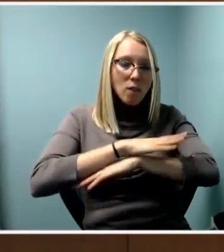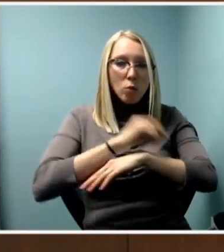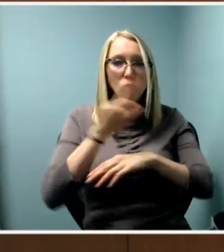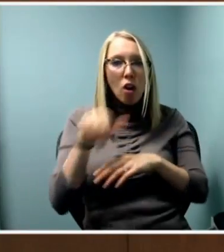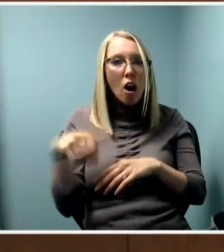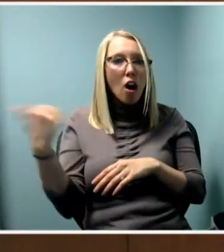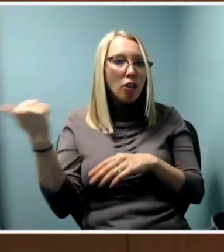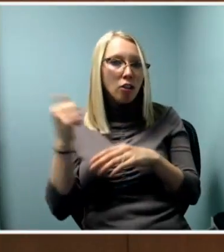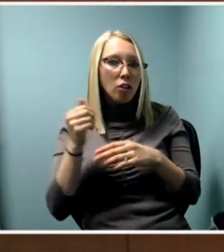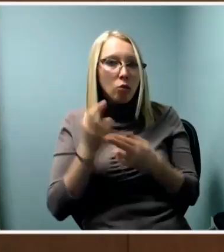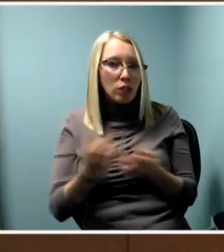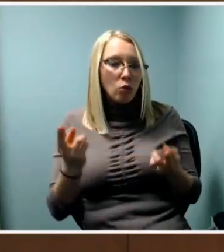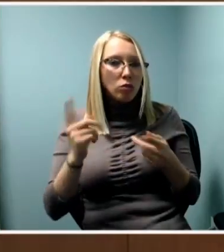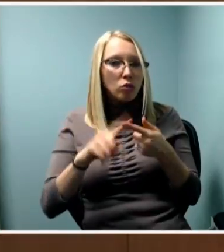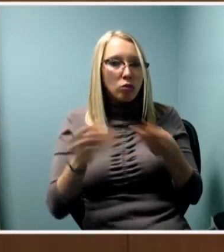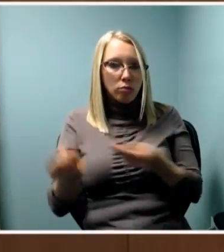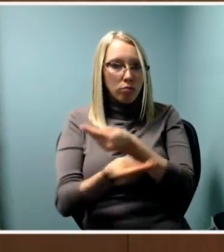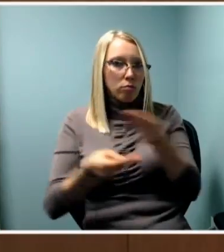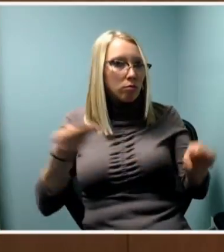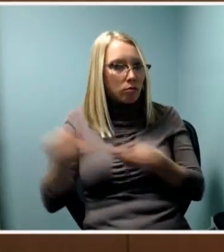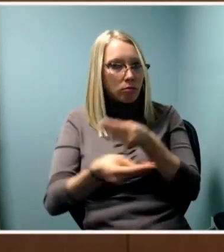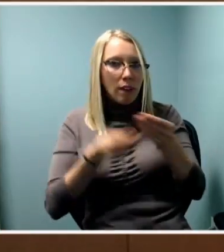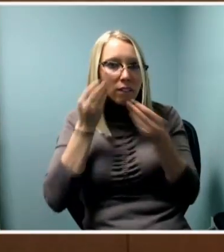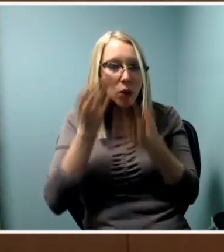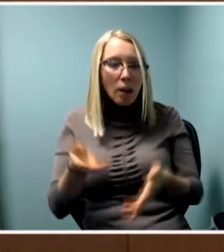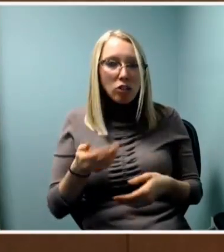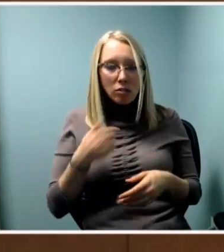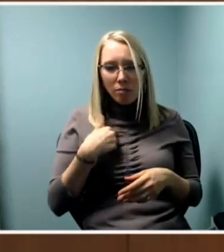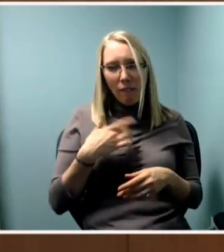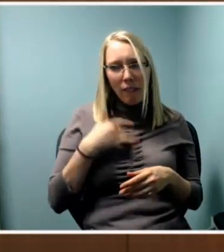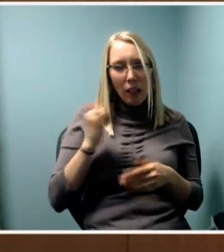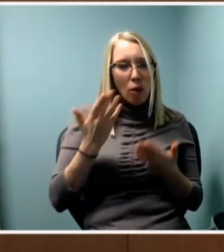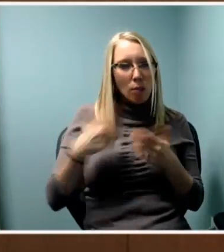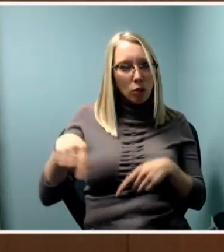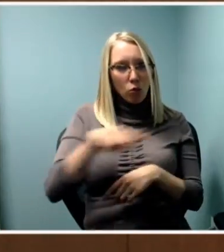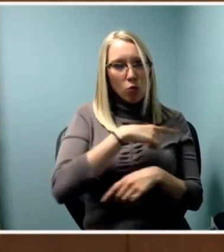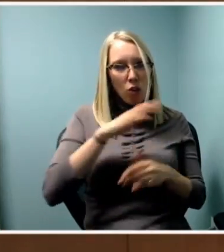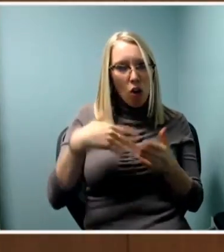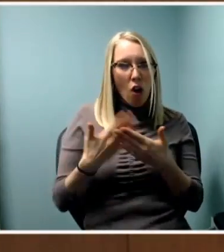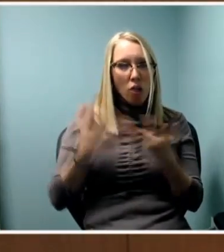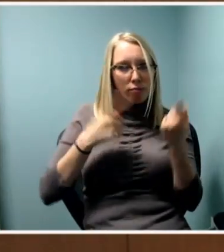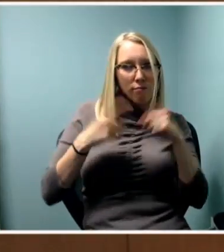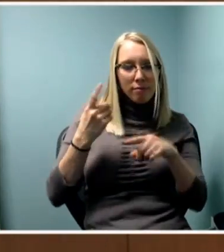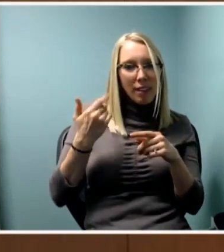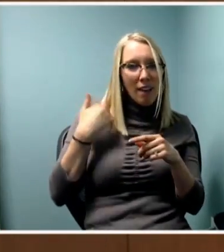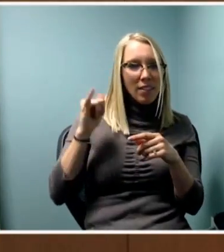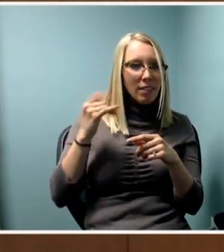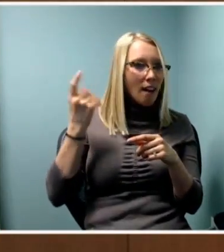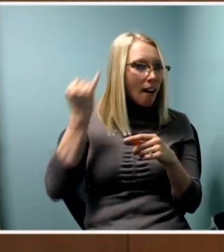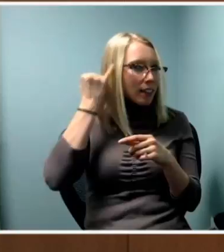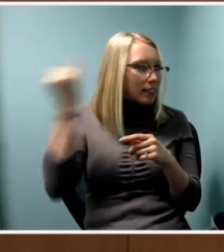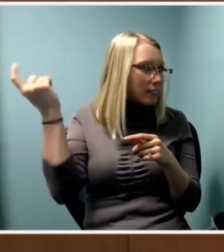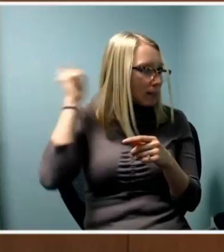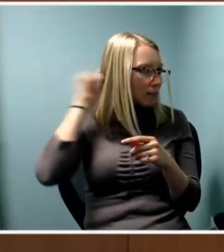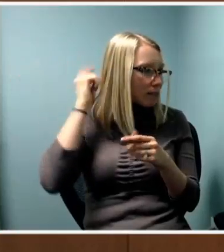and I have a feeling everybody is kind of has that going on in their mind somewhere. And then the last thing we had was